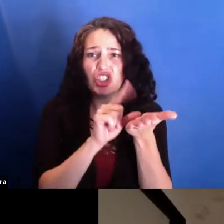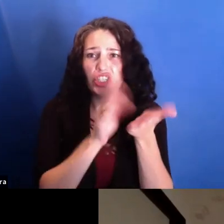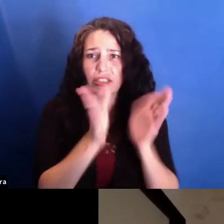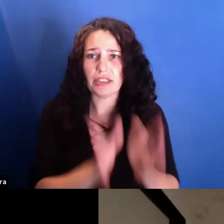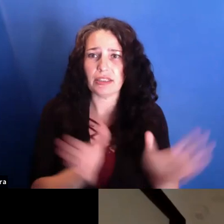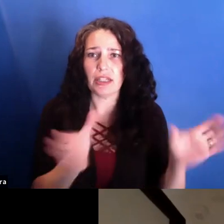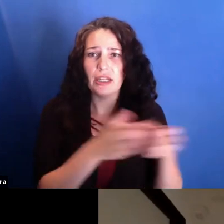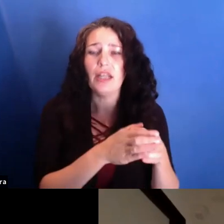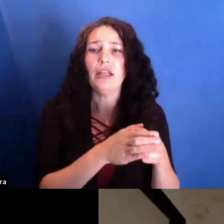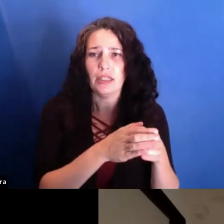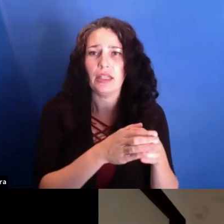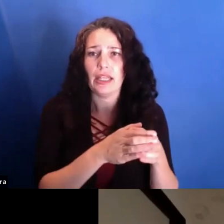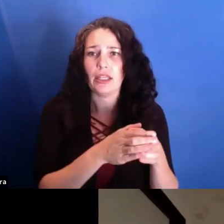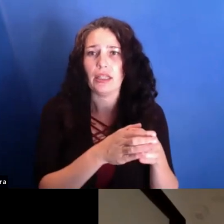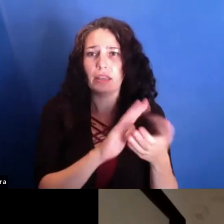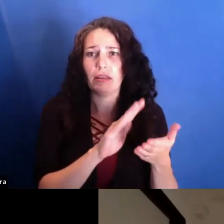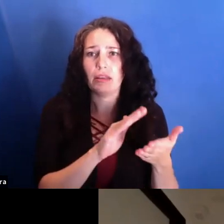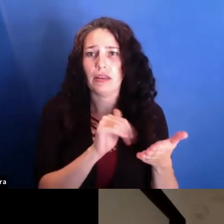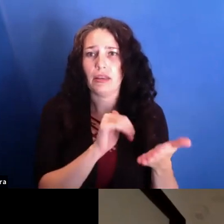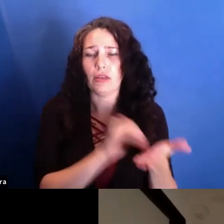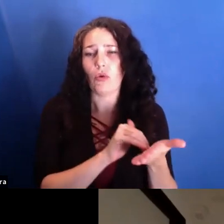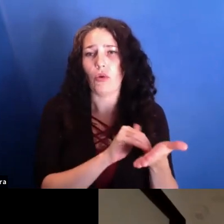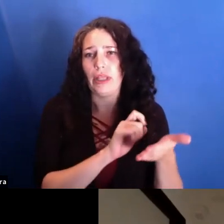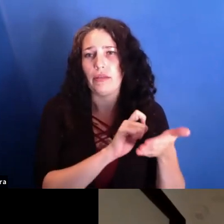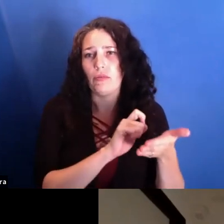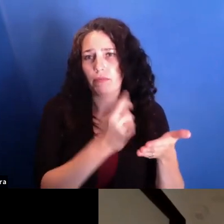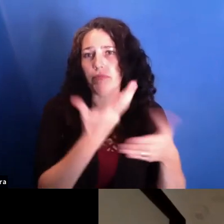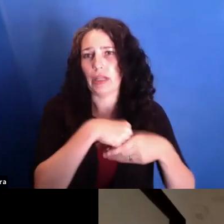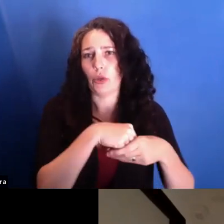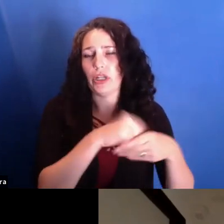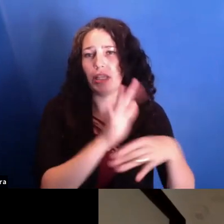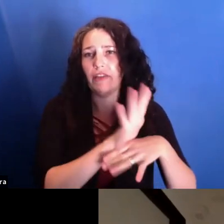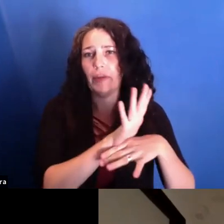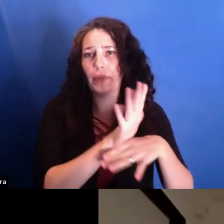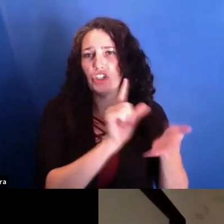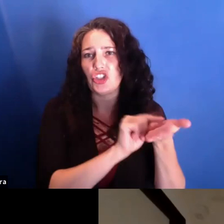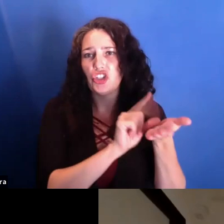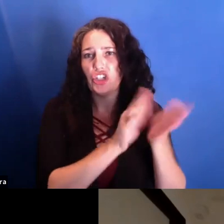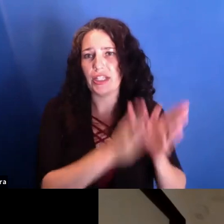of the concept itself, the dramaturgy, Antoaneta Opris, who was a journalist herself.